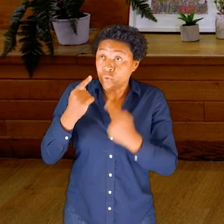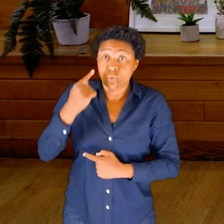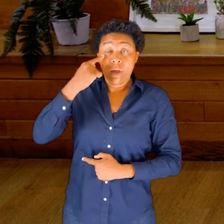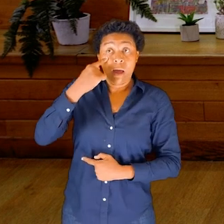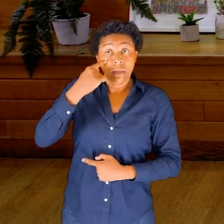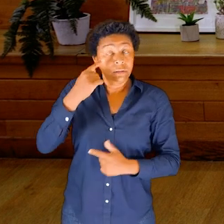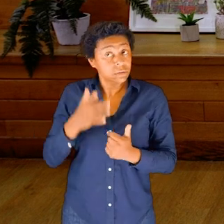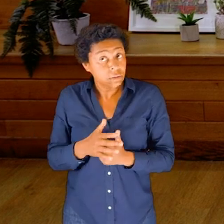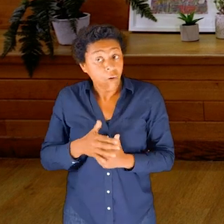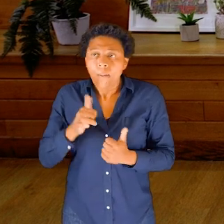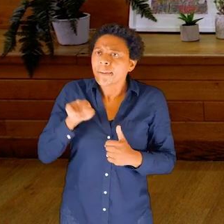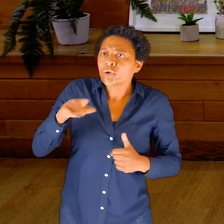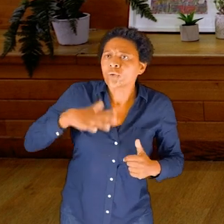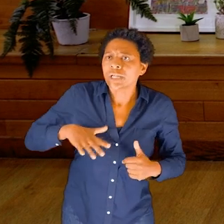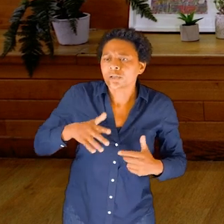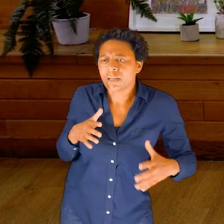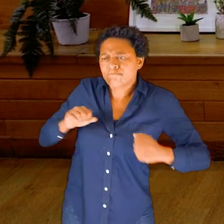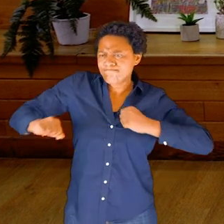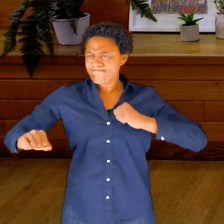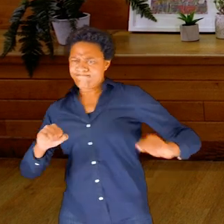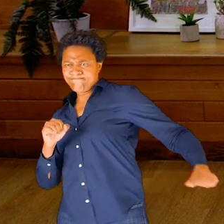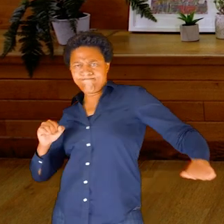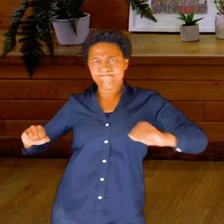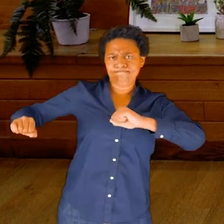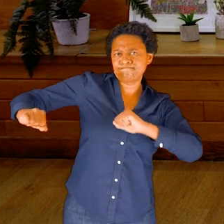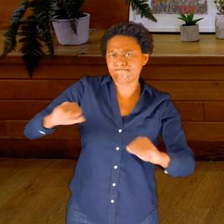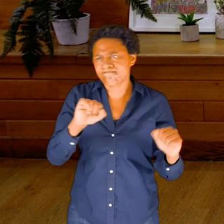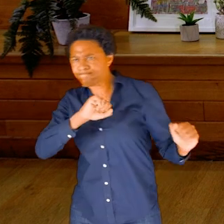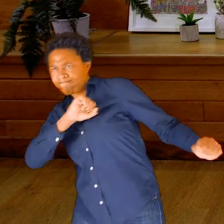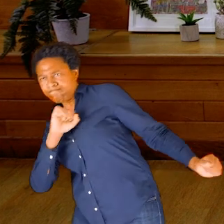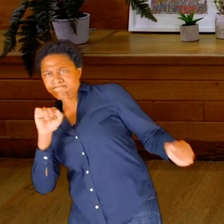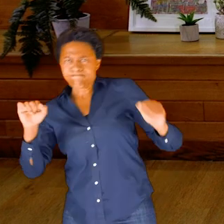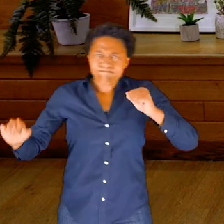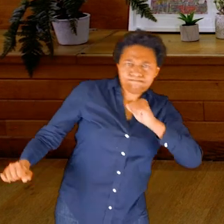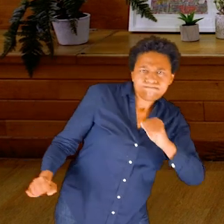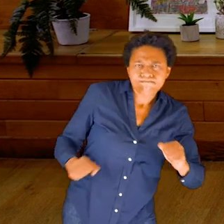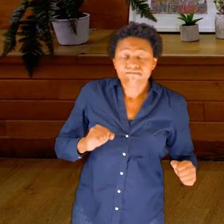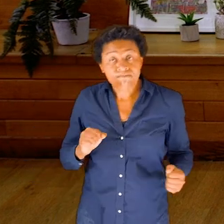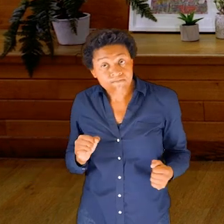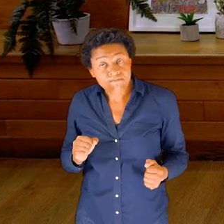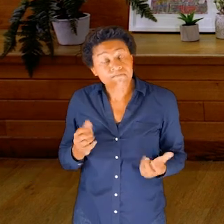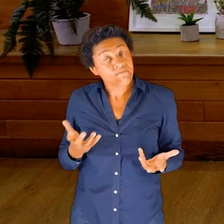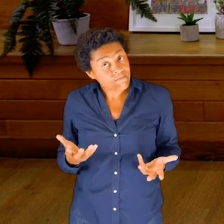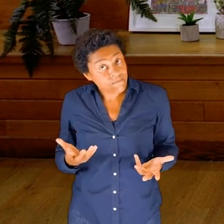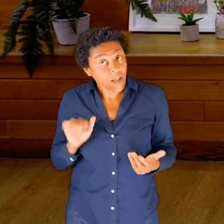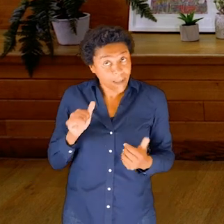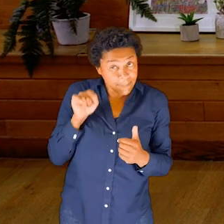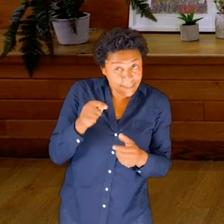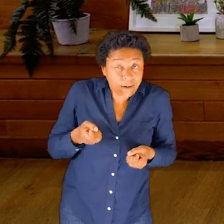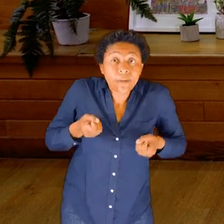You might find a bit more movement starts to give a bit more sensation;